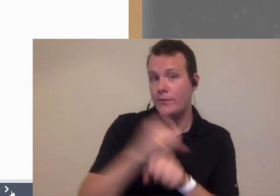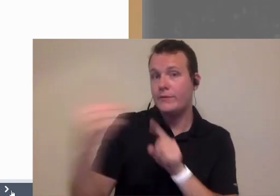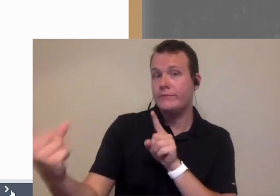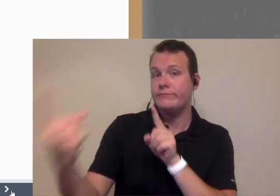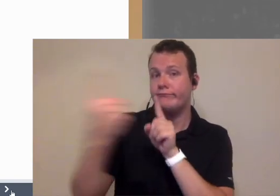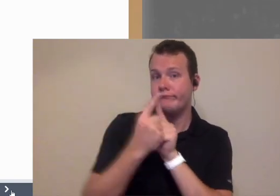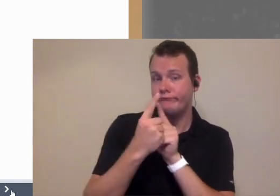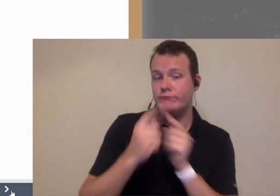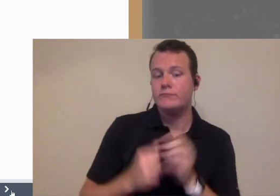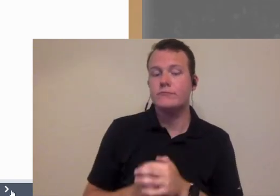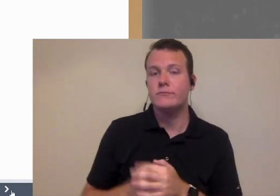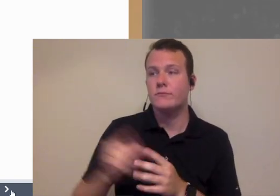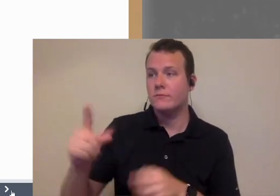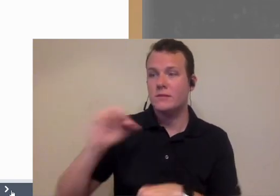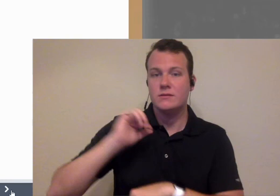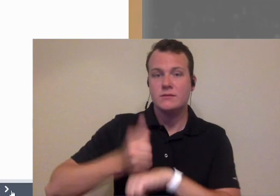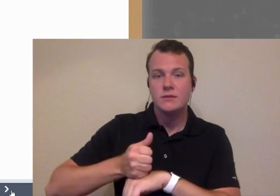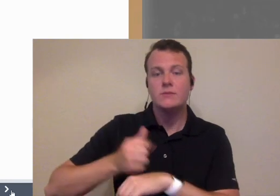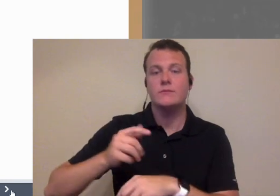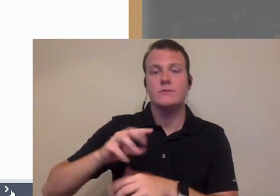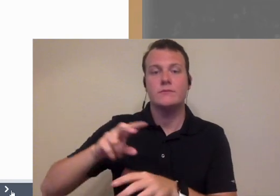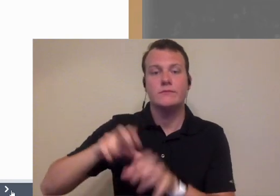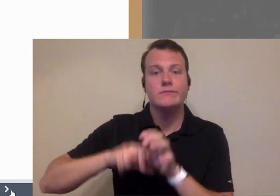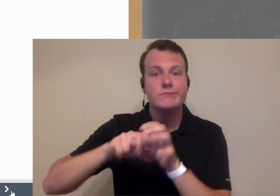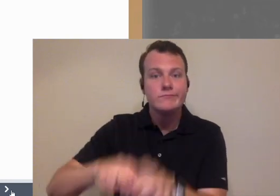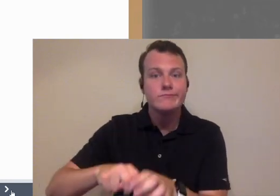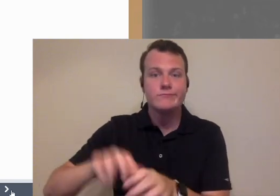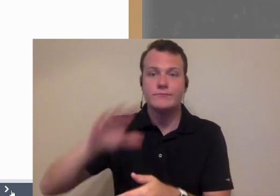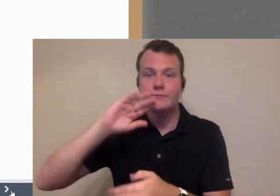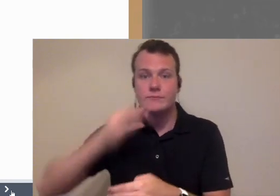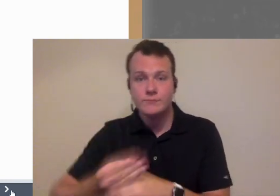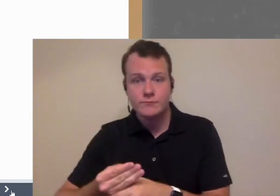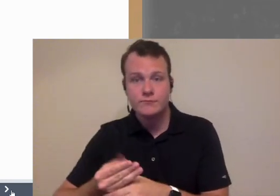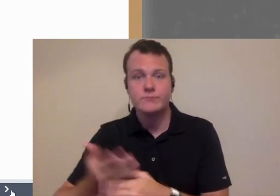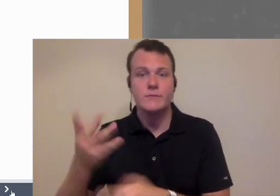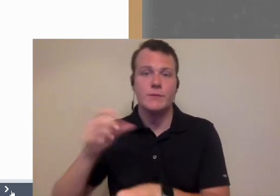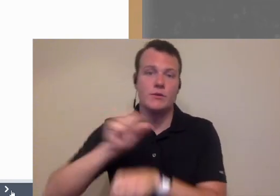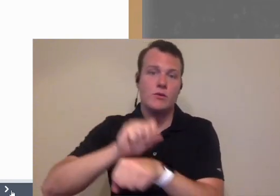patient have them arrange travel have just once again using your daughter who